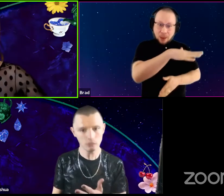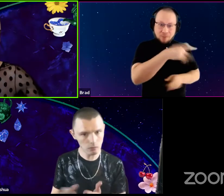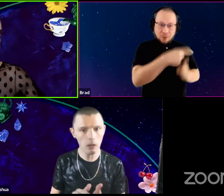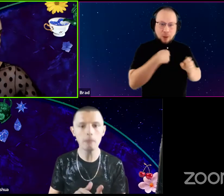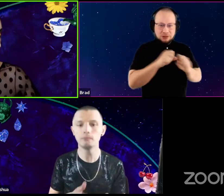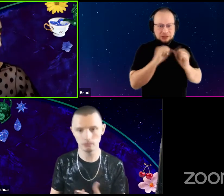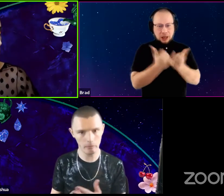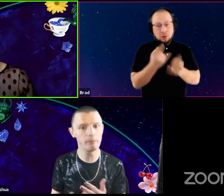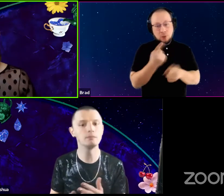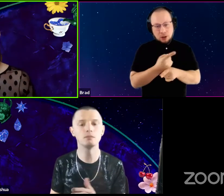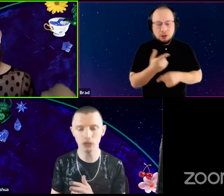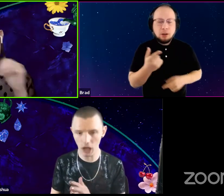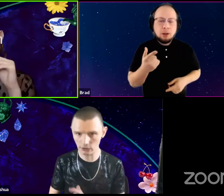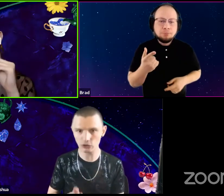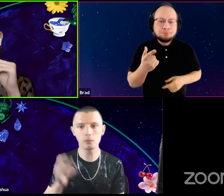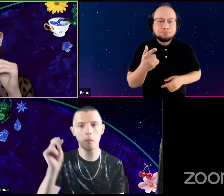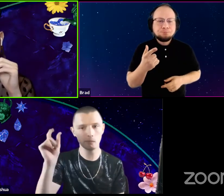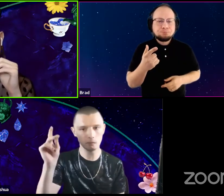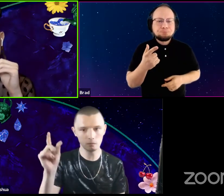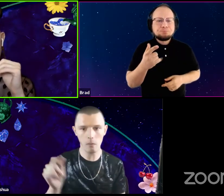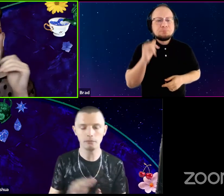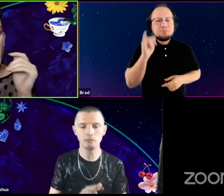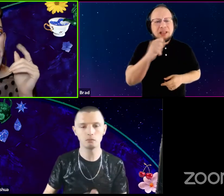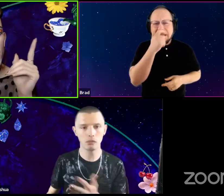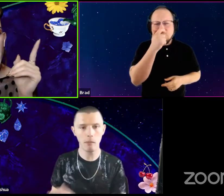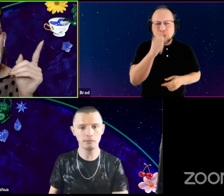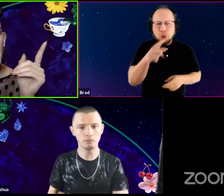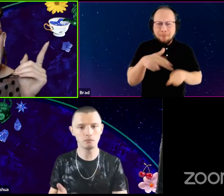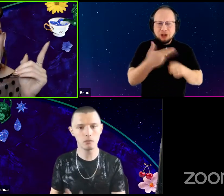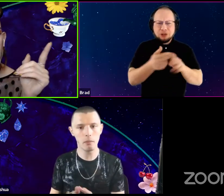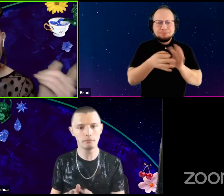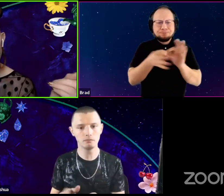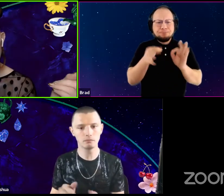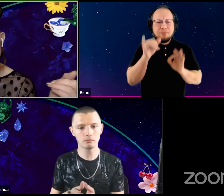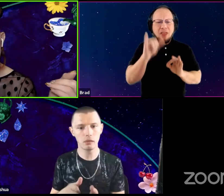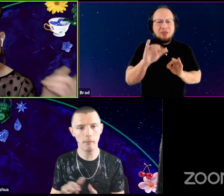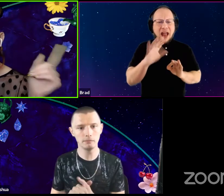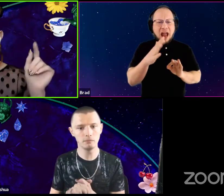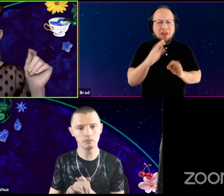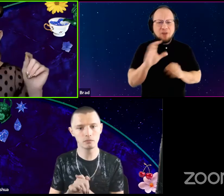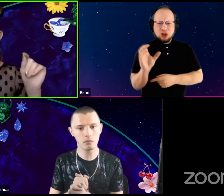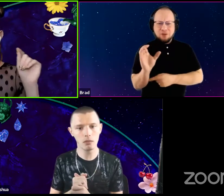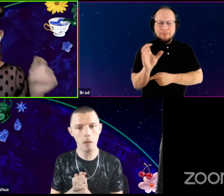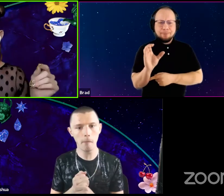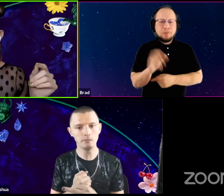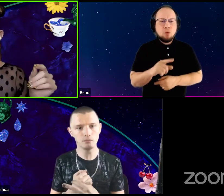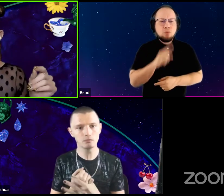Um, That's really interesting that you mentioned that, sort of conservatism. There was a moment in,